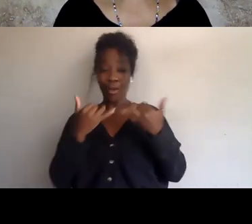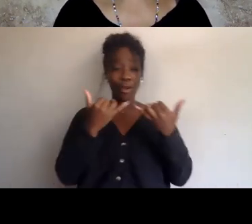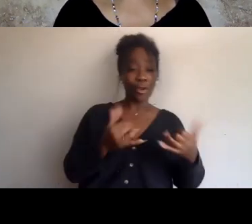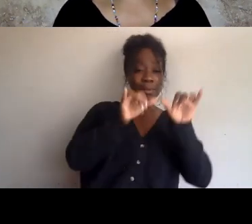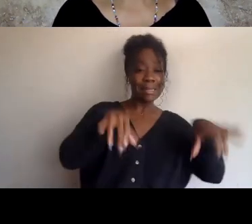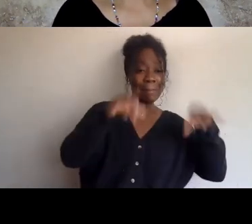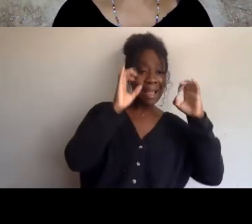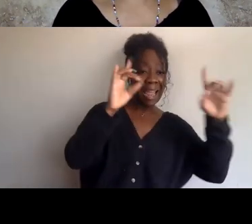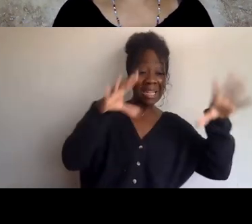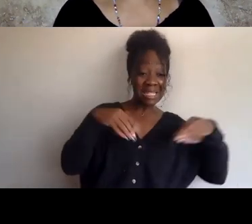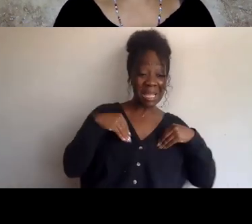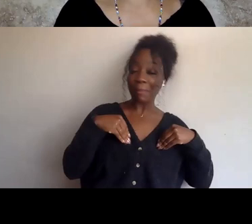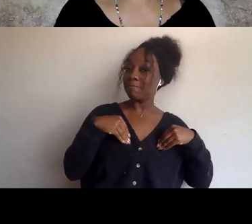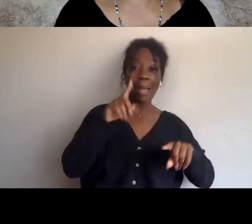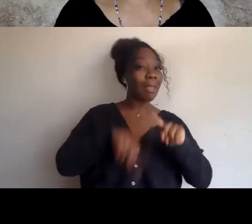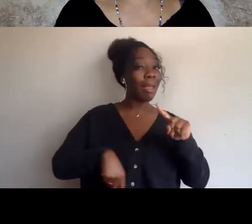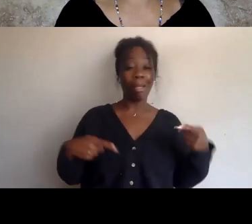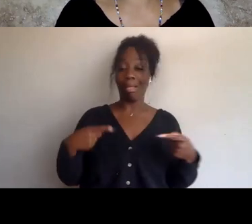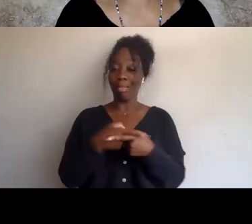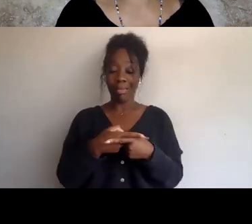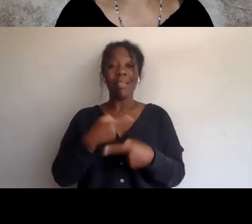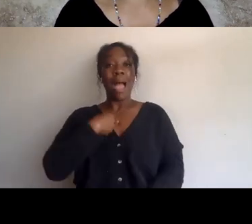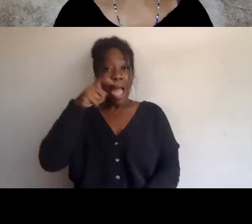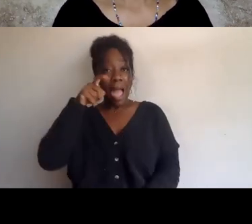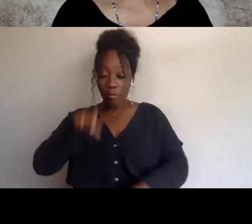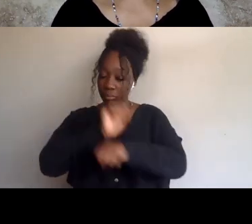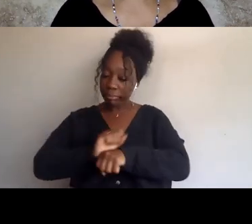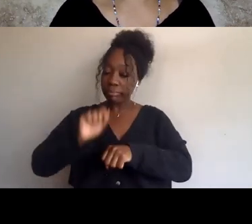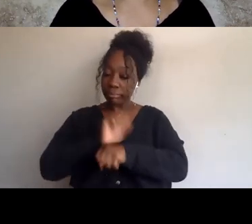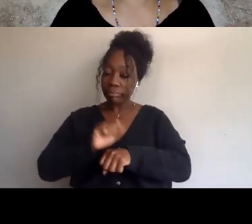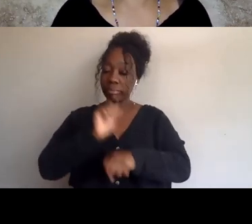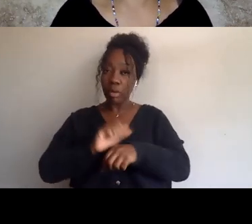I have to do work to transform that system, right? I can't have a vision,